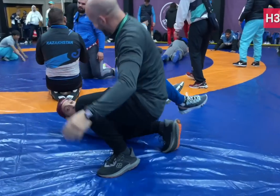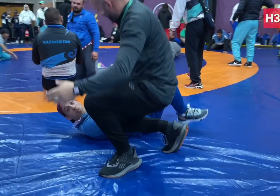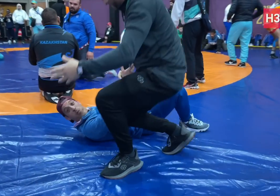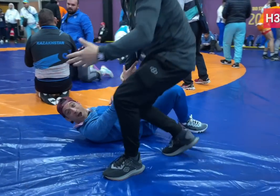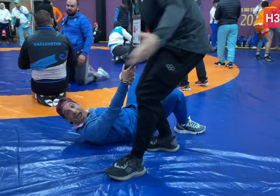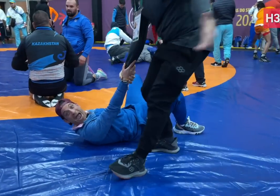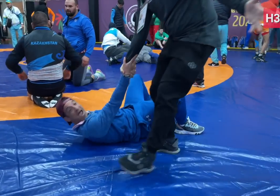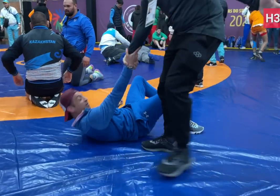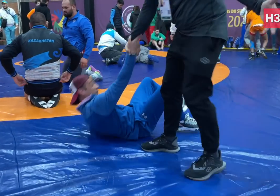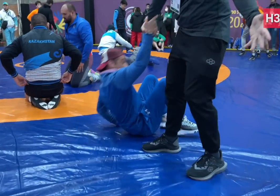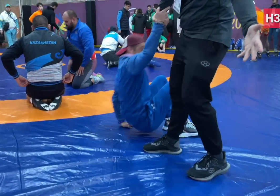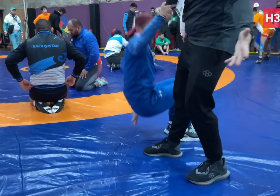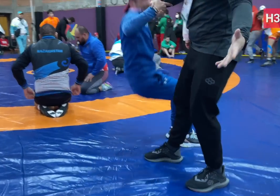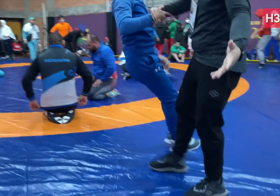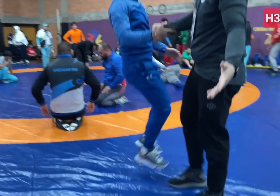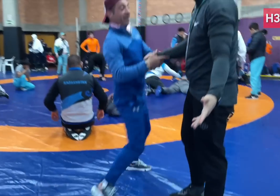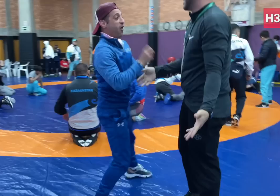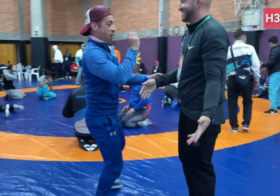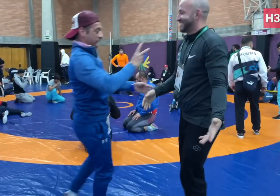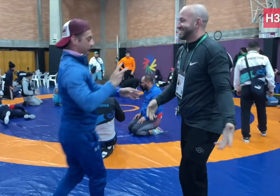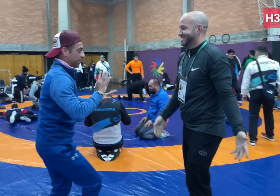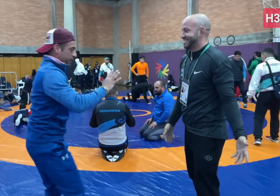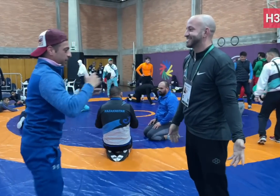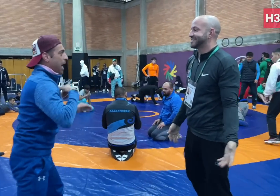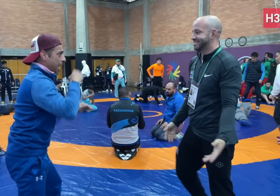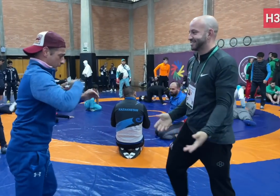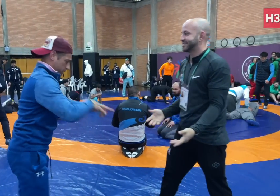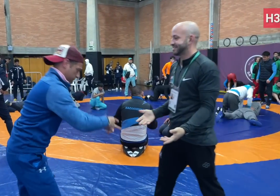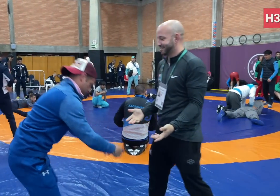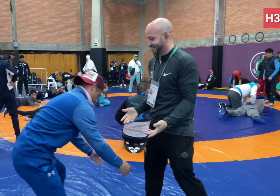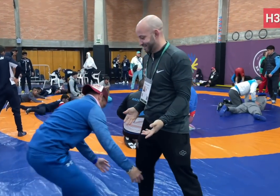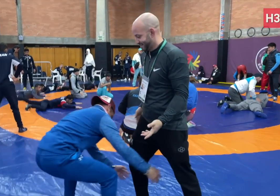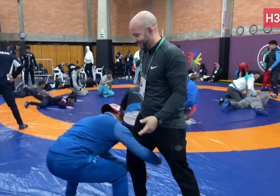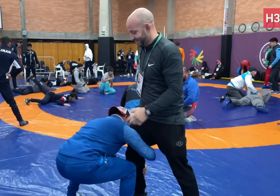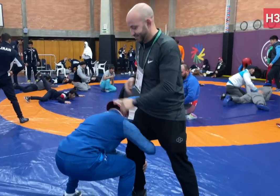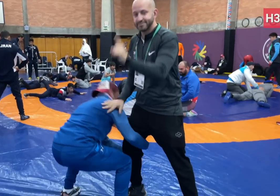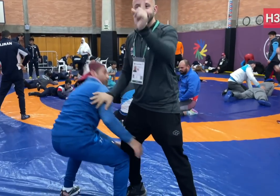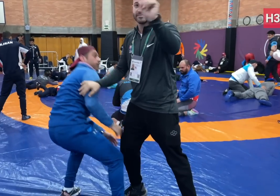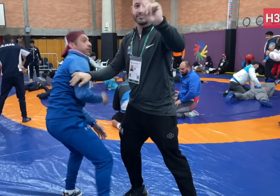Wow! Okay, what if I grab your leg?